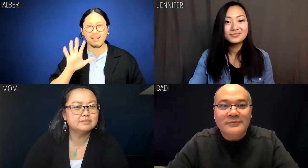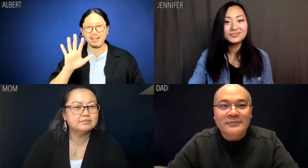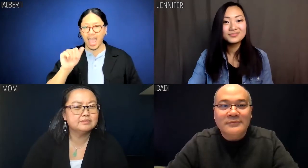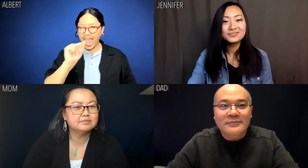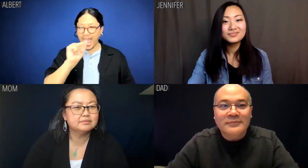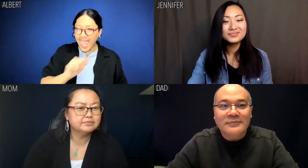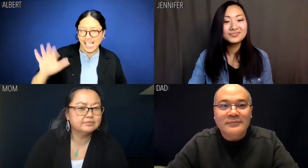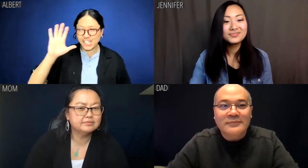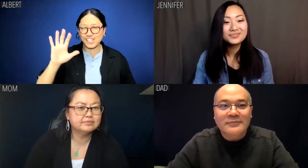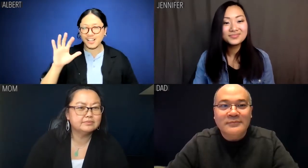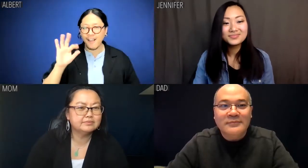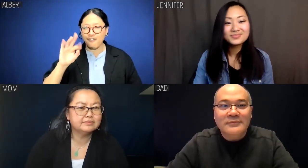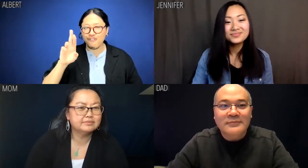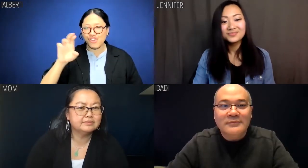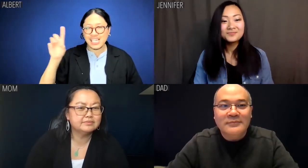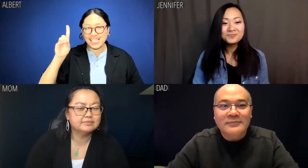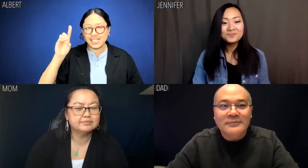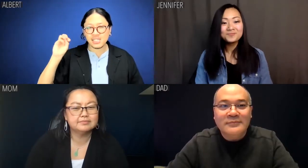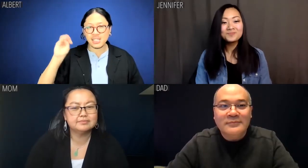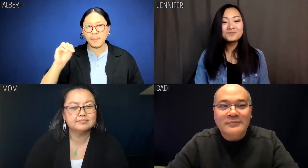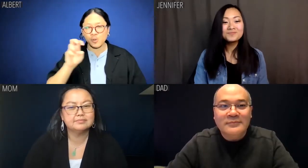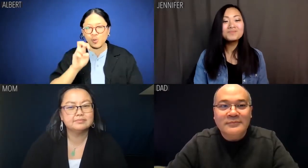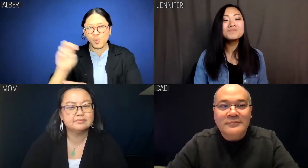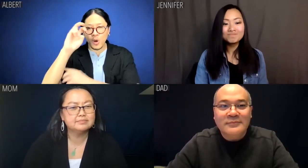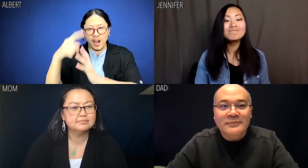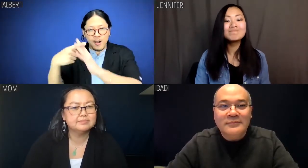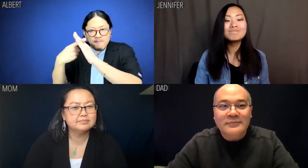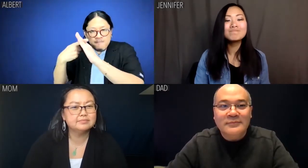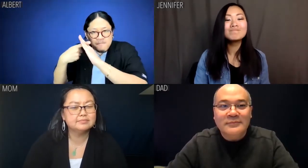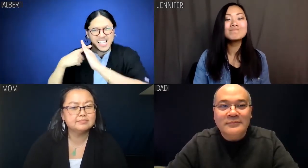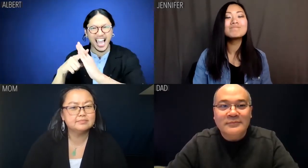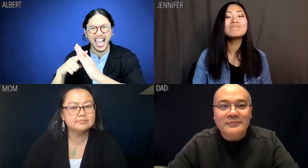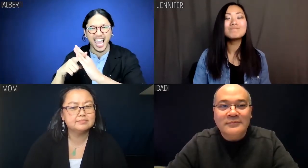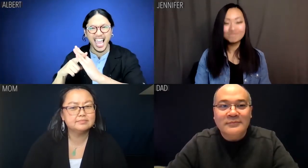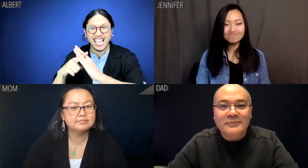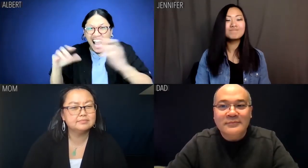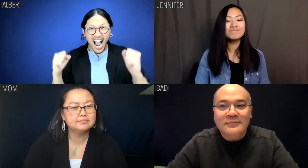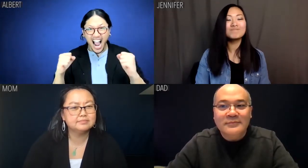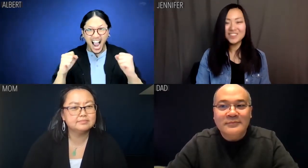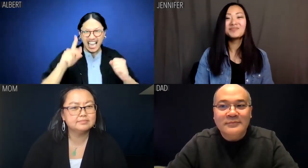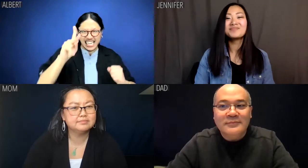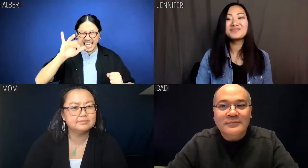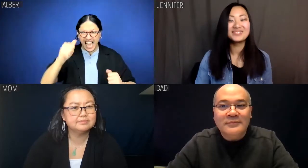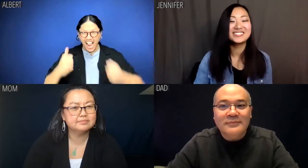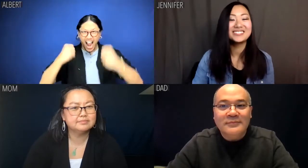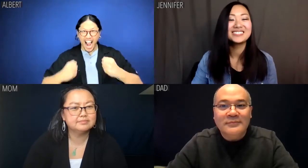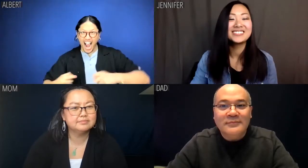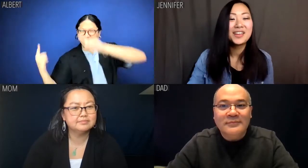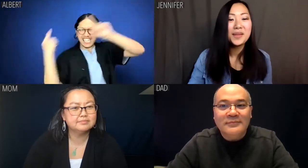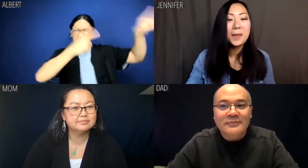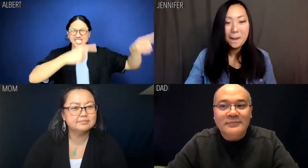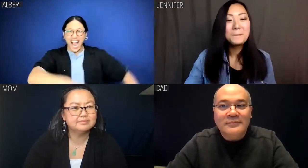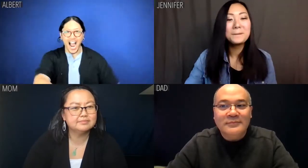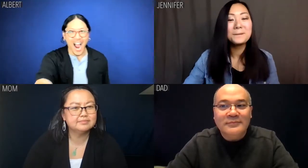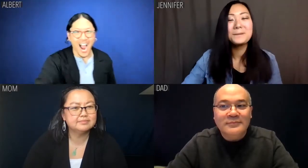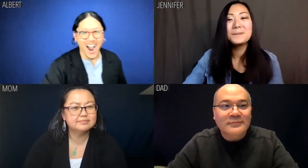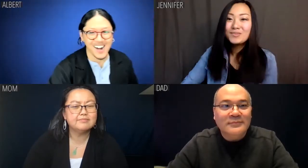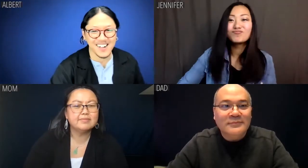The Asian Freedom Tour begins. To the Kia Sedona!